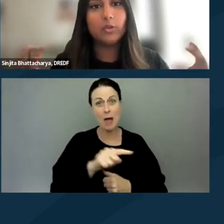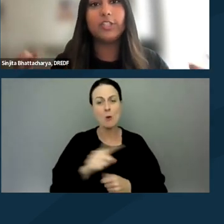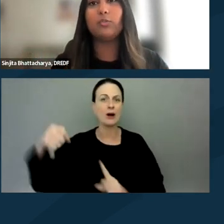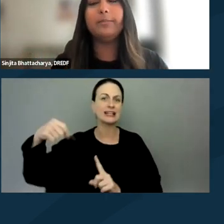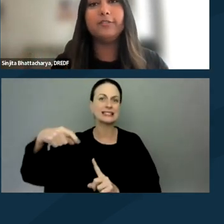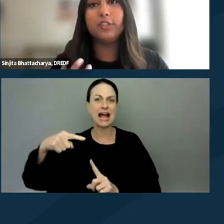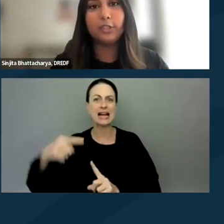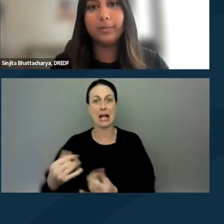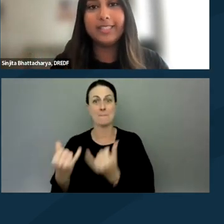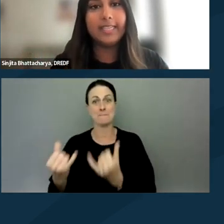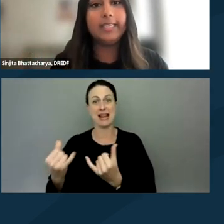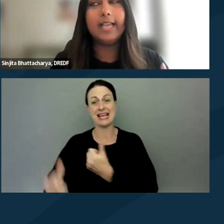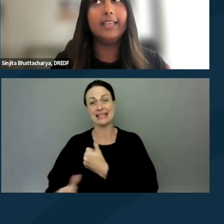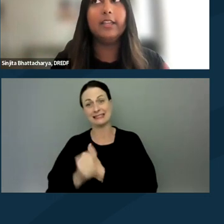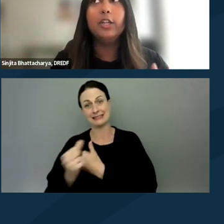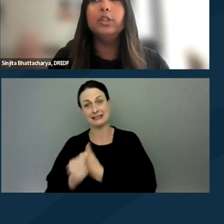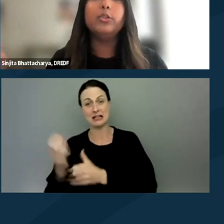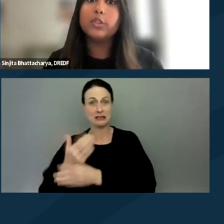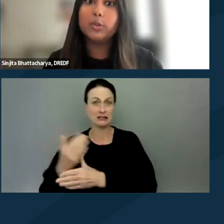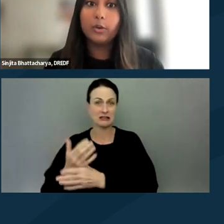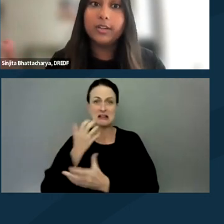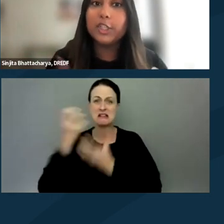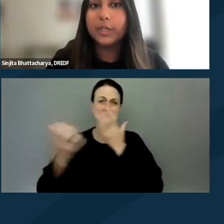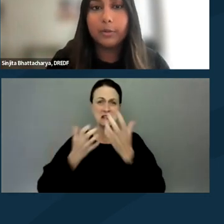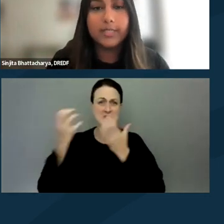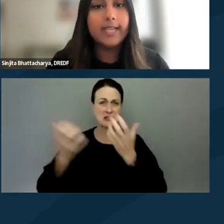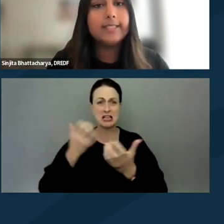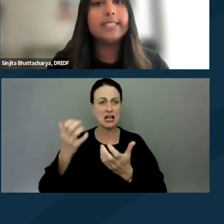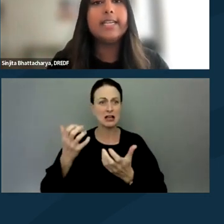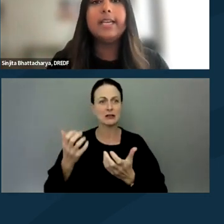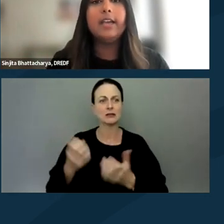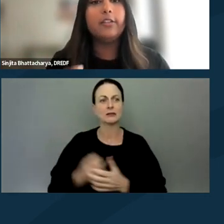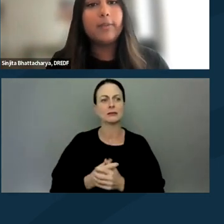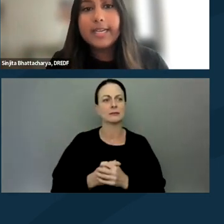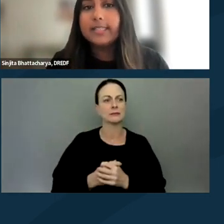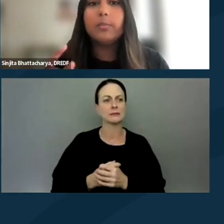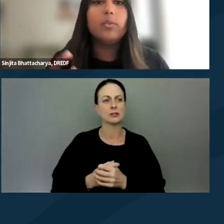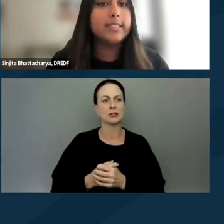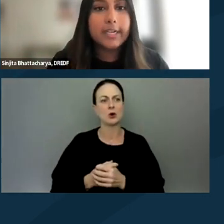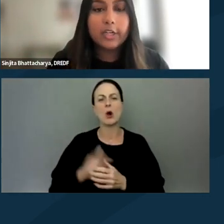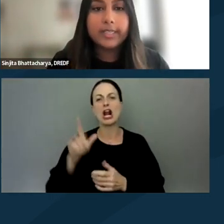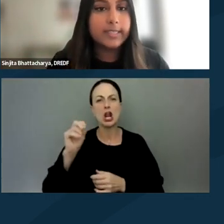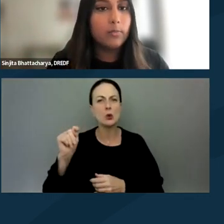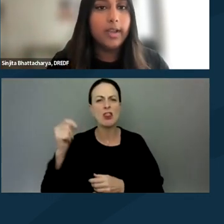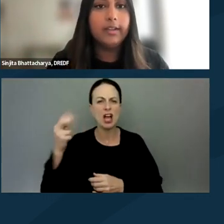or disruptive disturbance like yelling, loot the store during a protest, threatening someone, slandering someone,